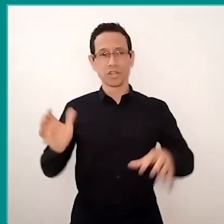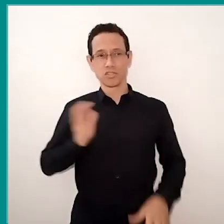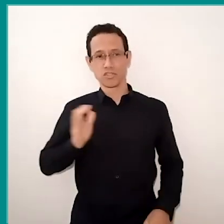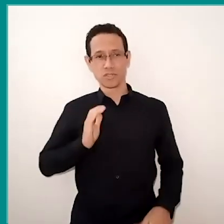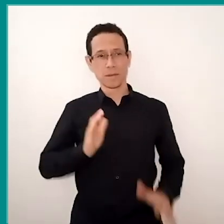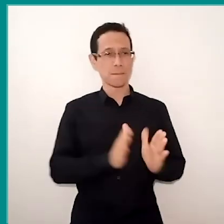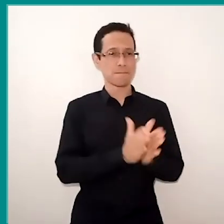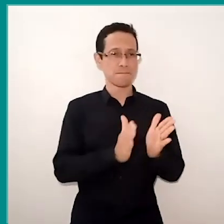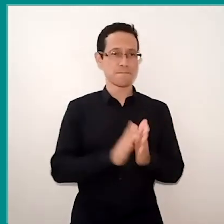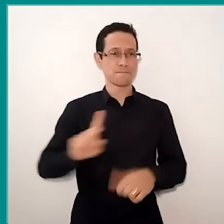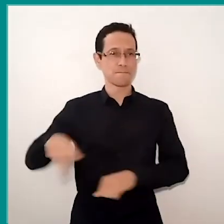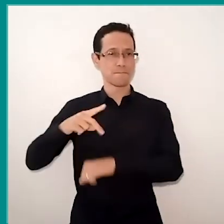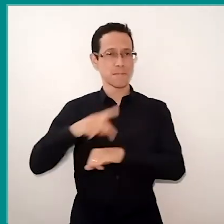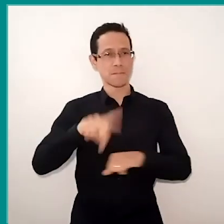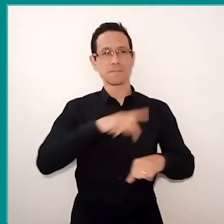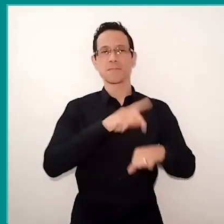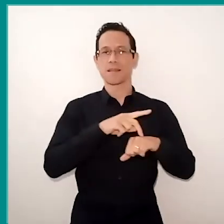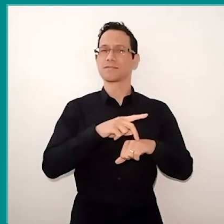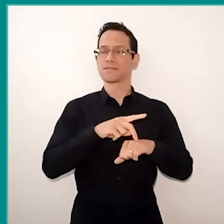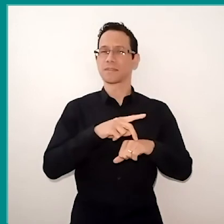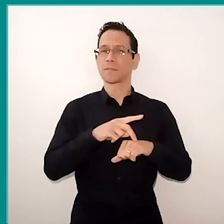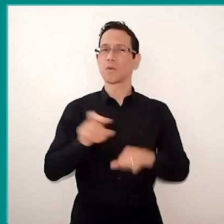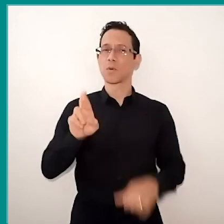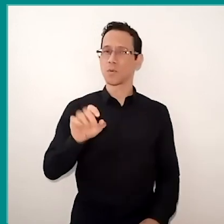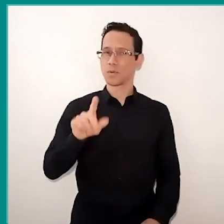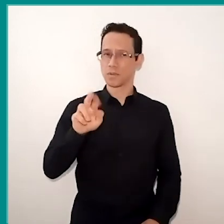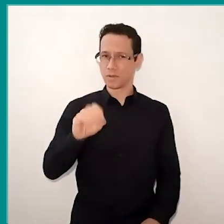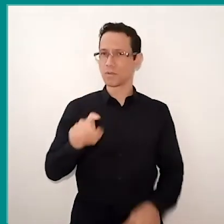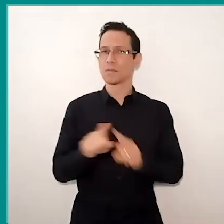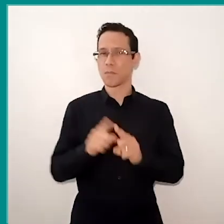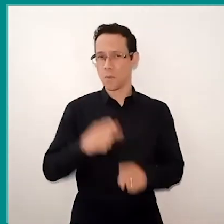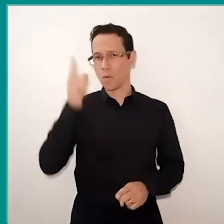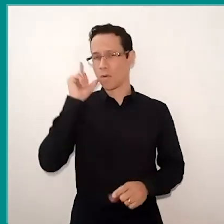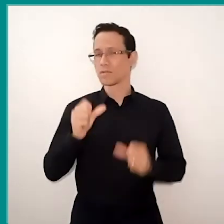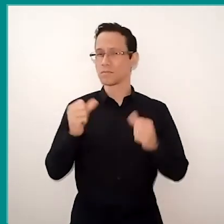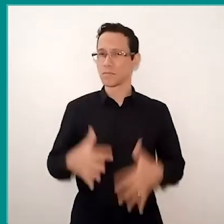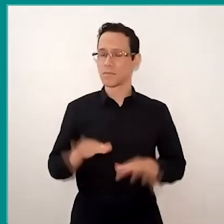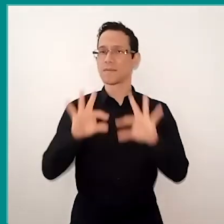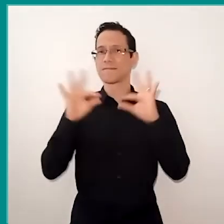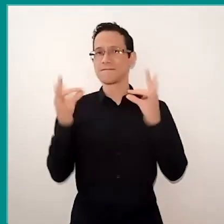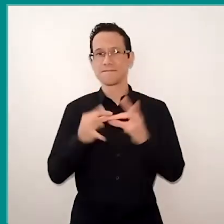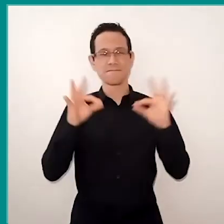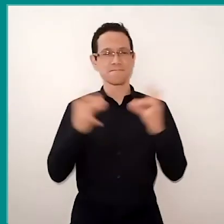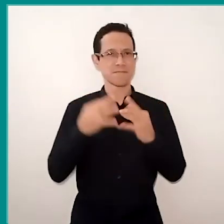After all, as Rodrigo Ciríaco also spoke yesterday, how many families faced and face all this